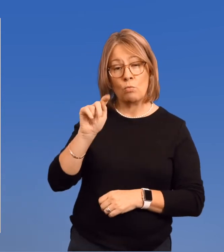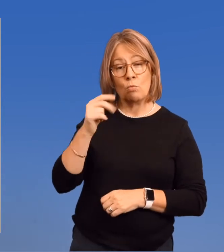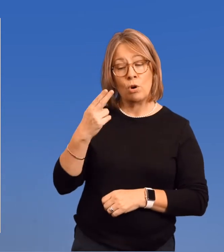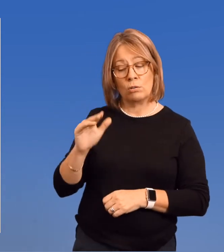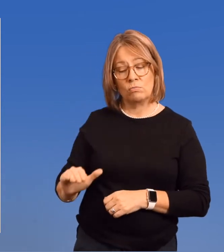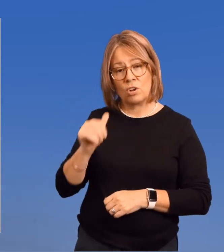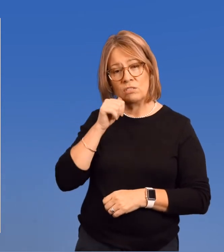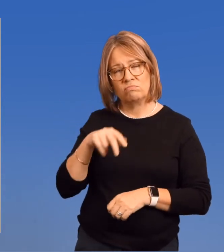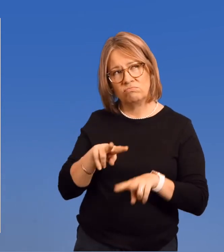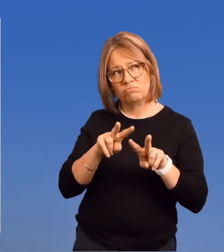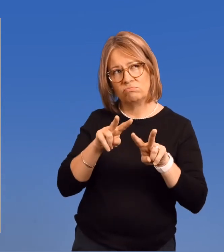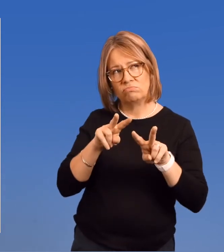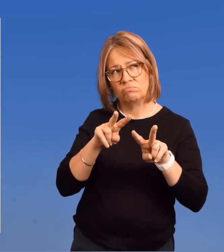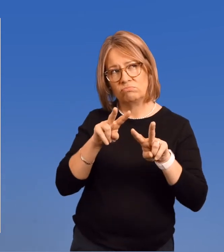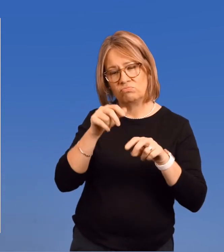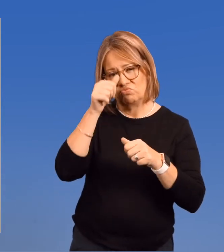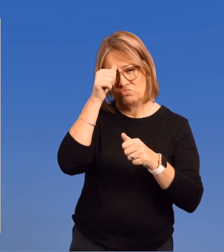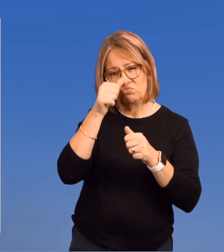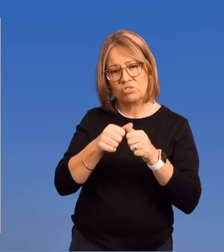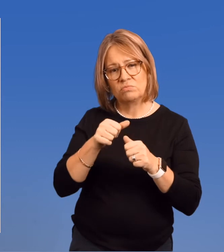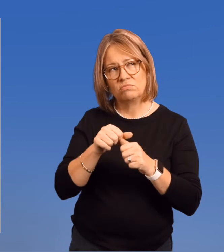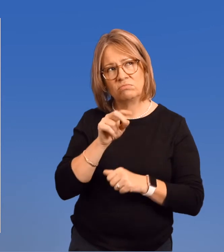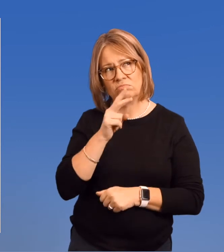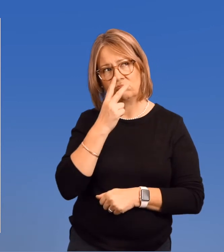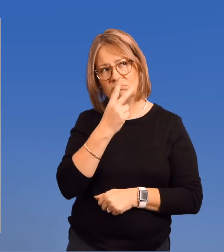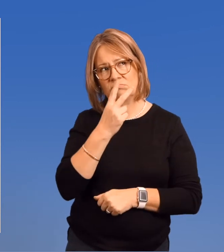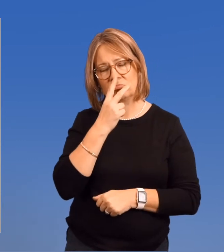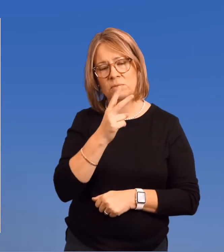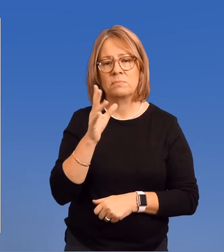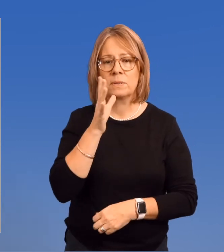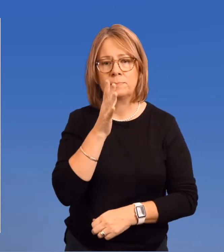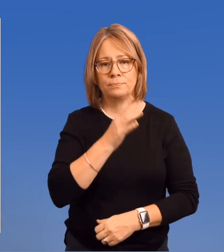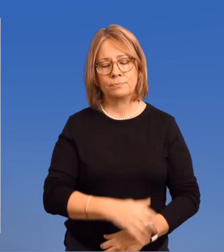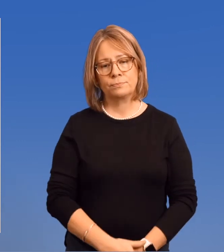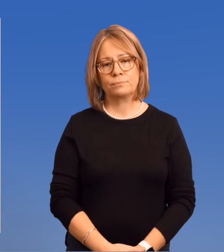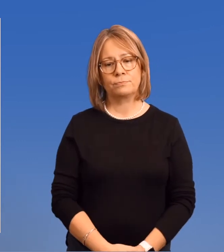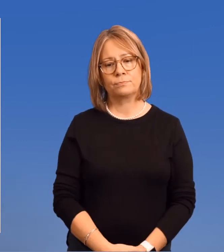This is what Ruth saw as a girl.